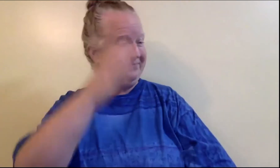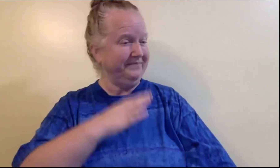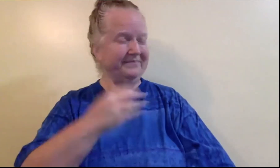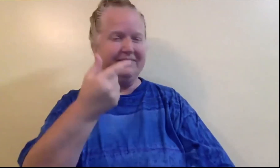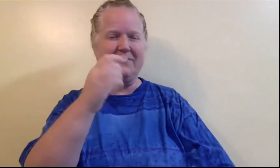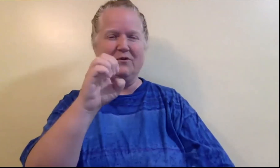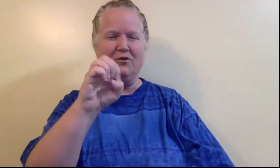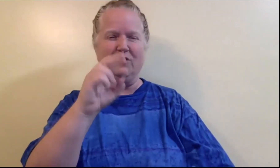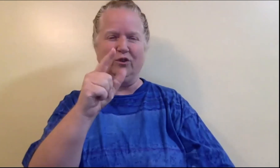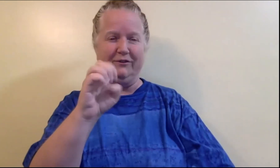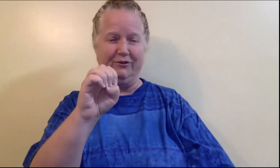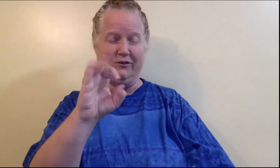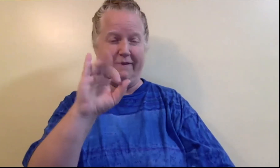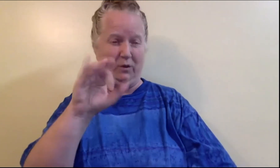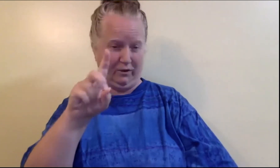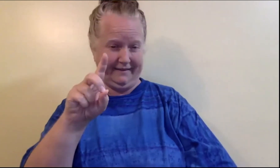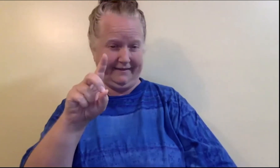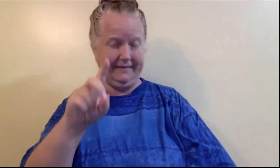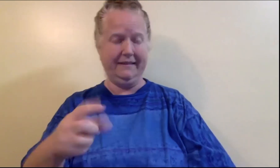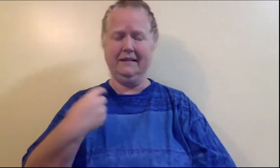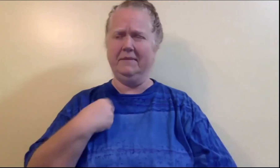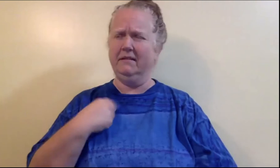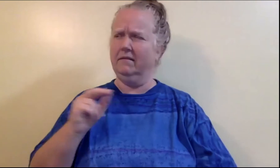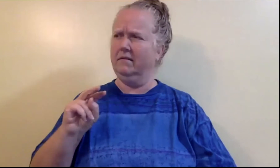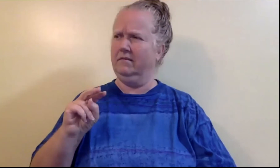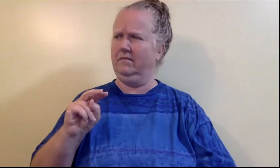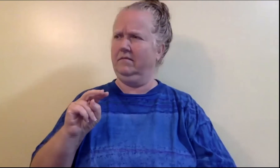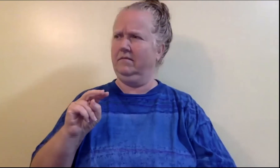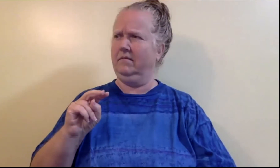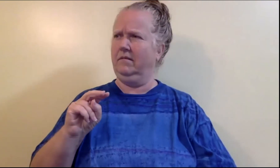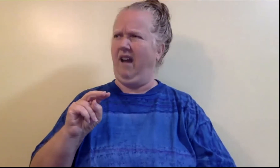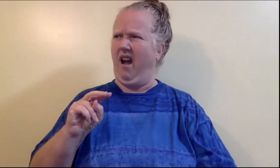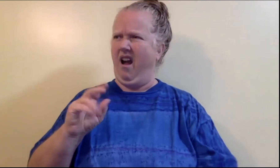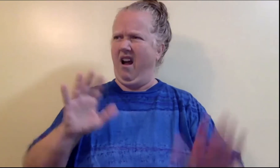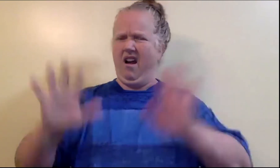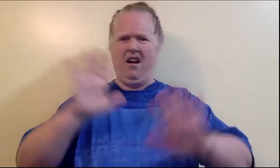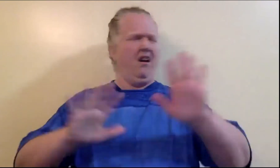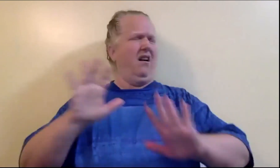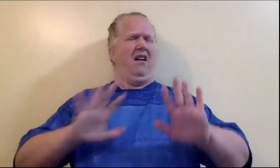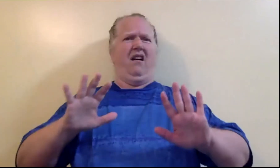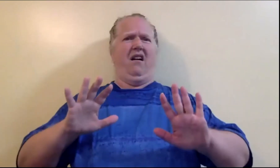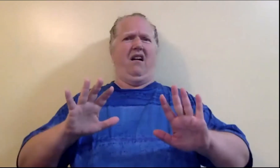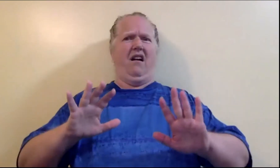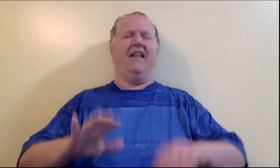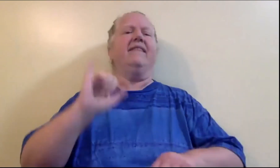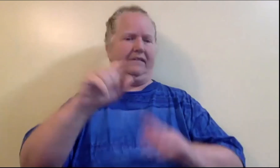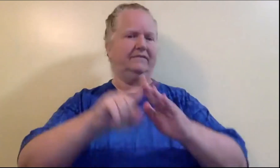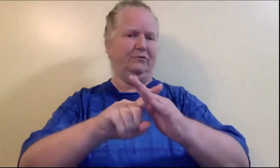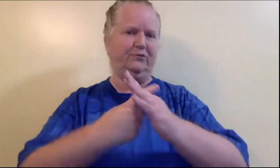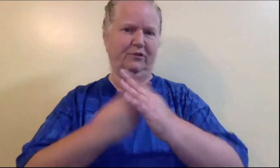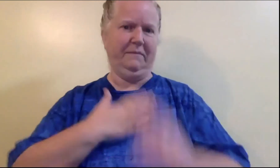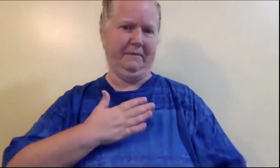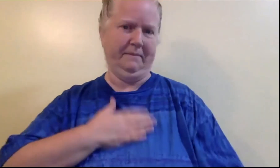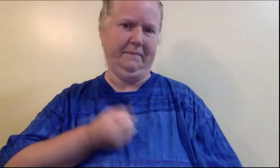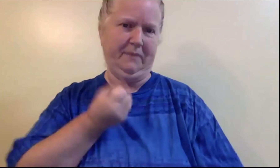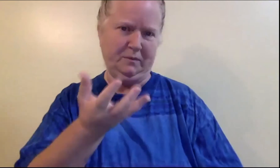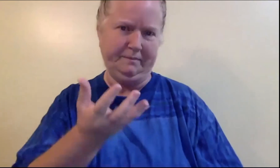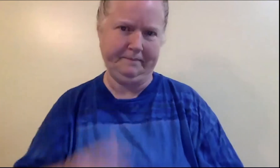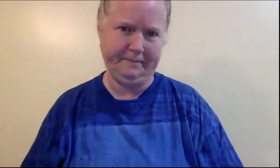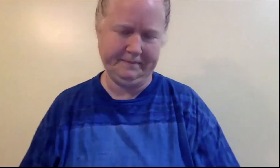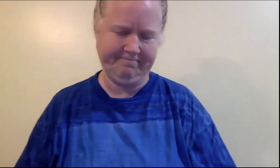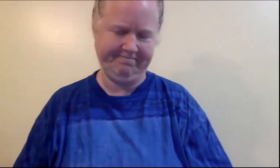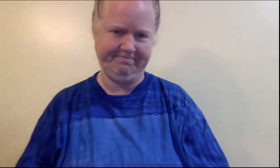He told me about George Floyd and what happened to him. I was very taken aback. That is what inspired me to write this poem.